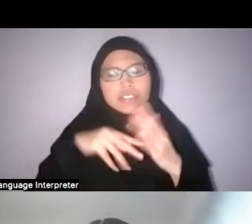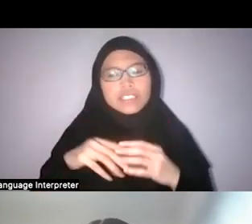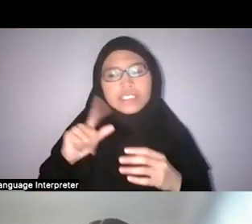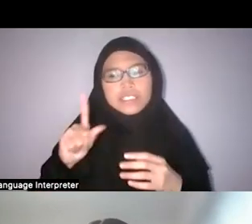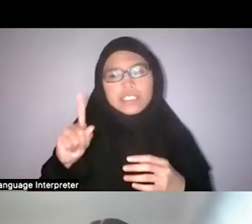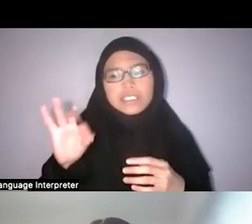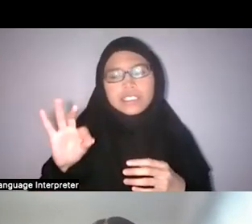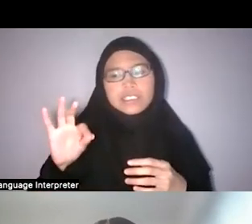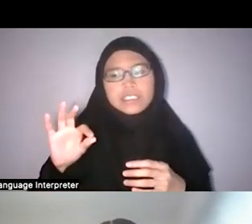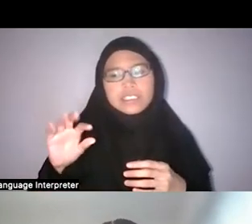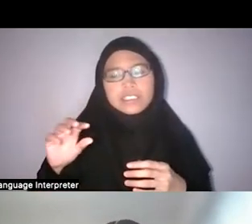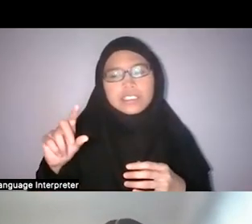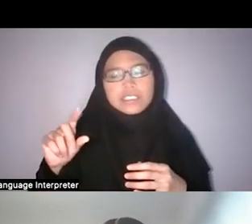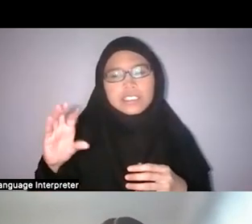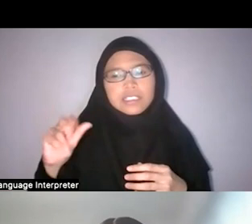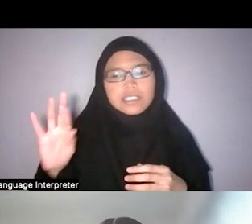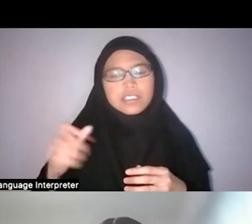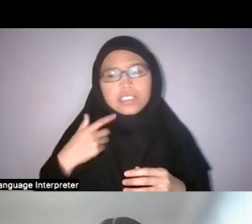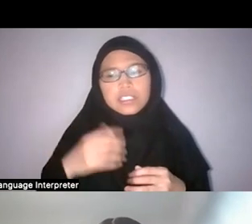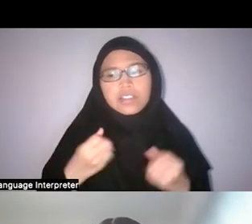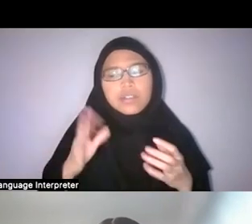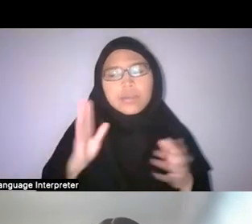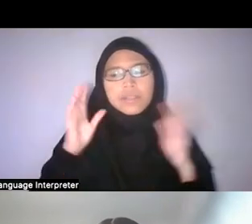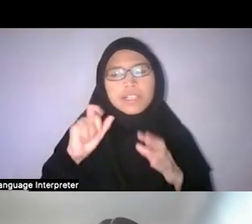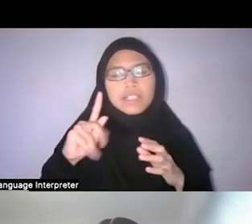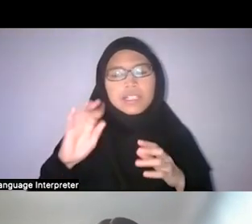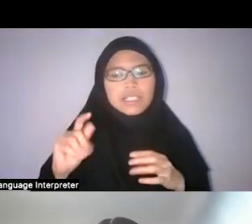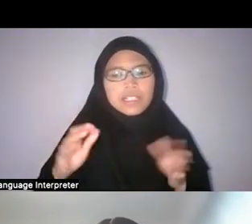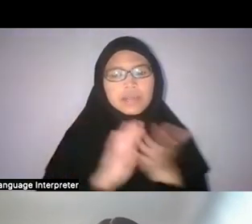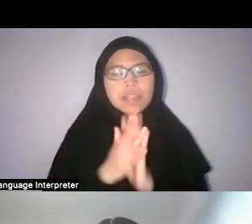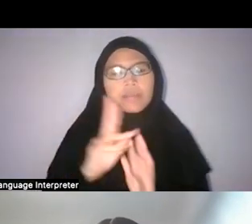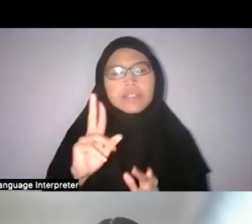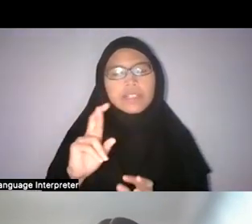realised that there were many Malay elites who had become urbanites